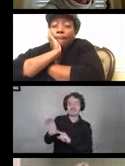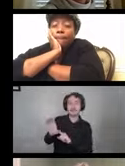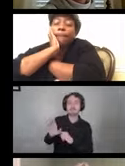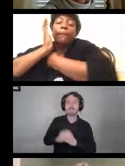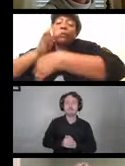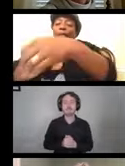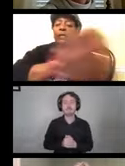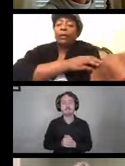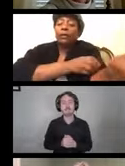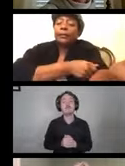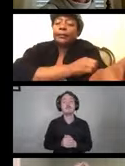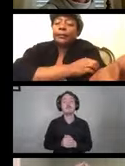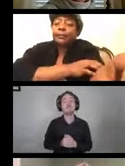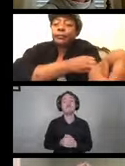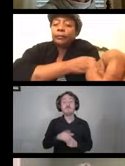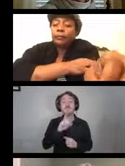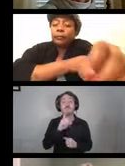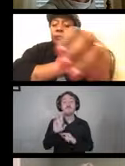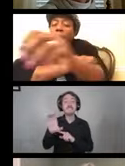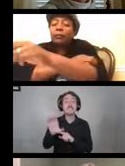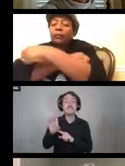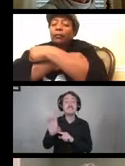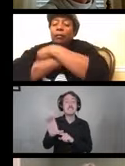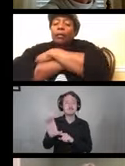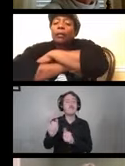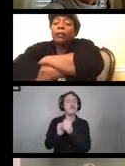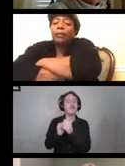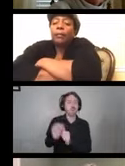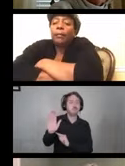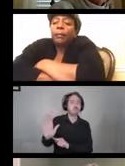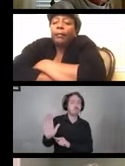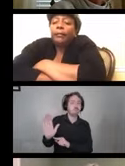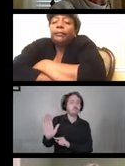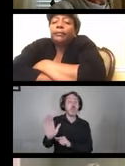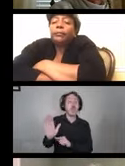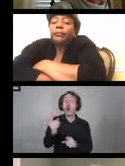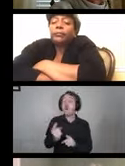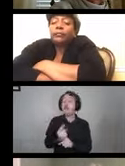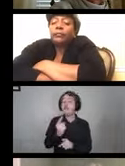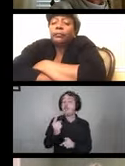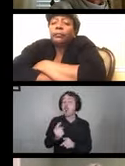Definitely from the CDC. And appropriate place— an appropriate place to clean the devices safely.